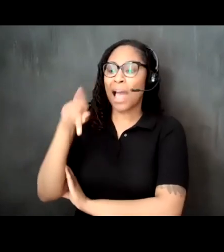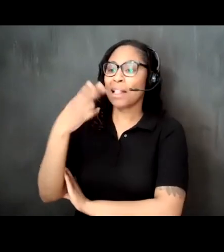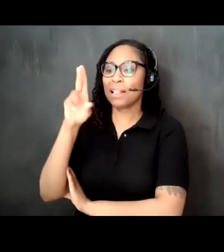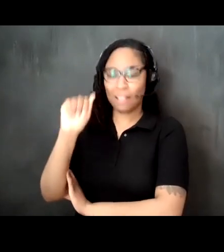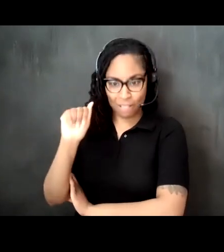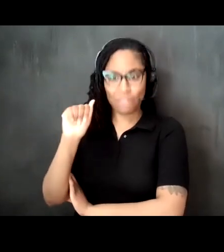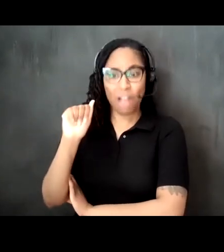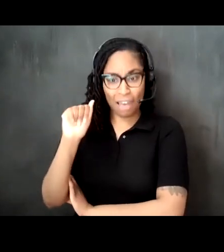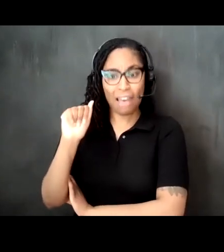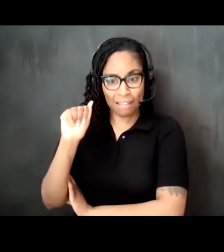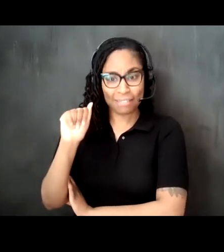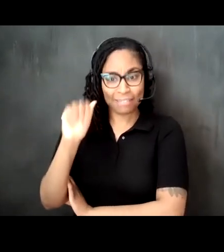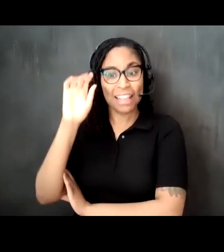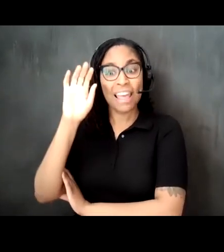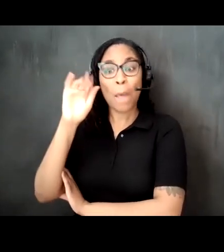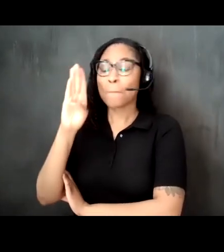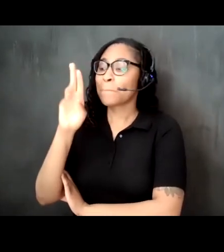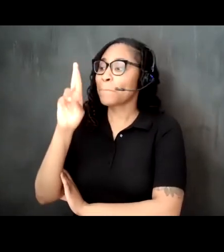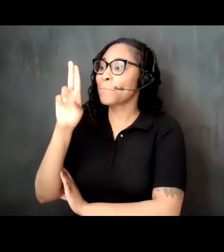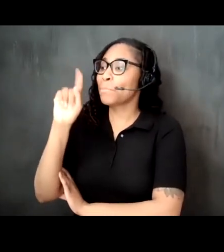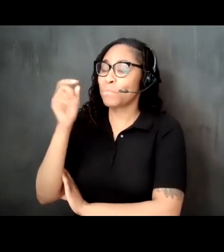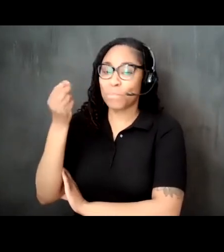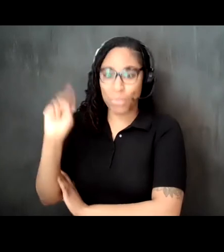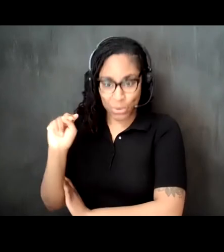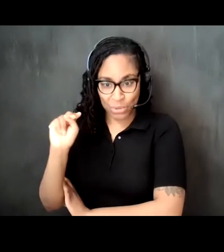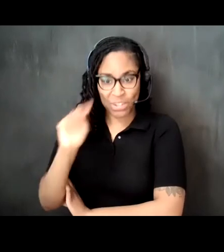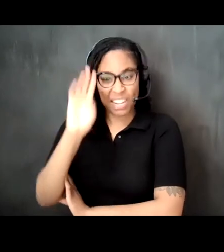ceremonial tease in the context of african american social life